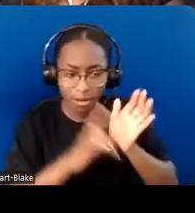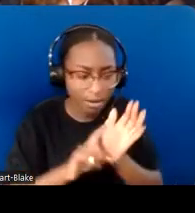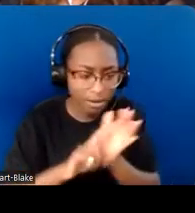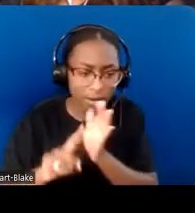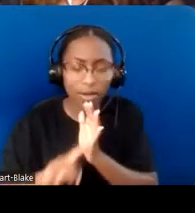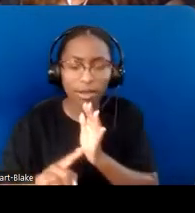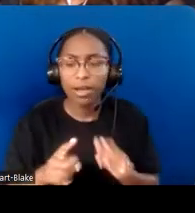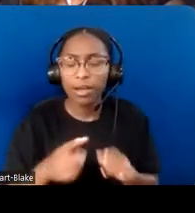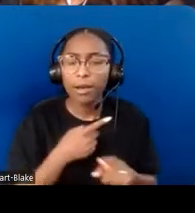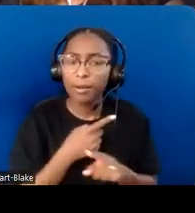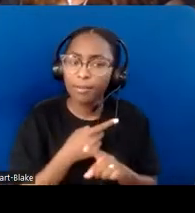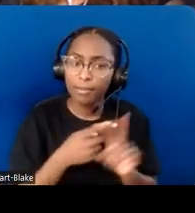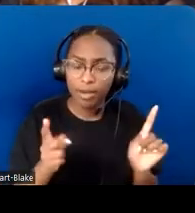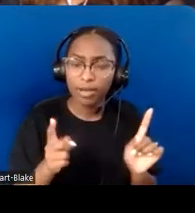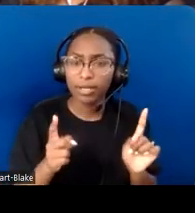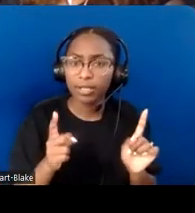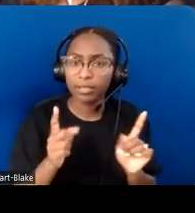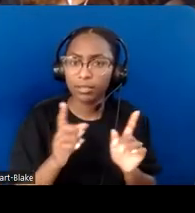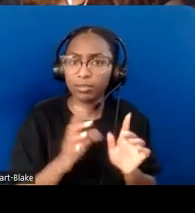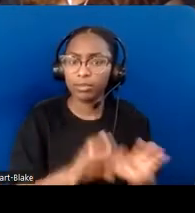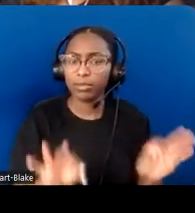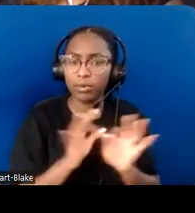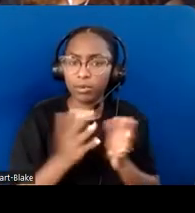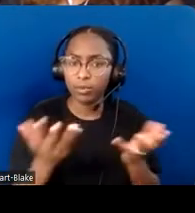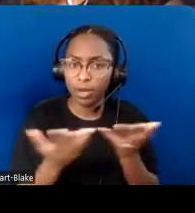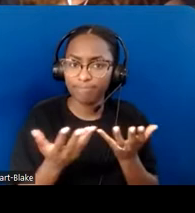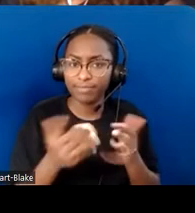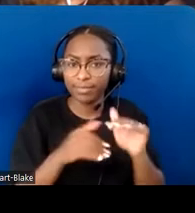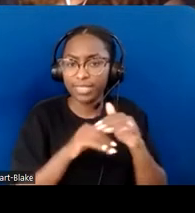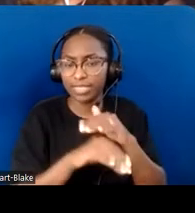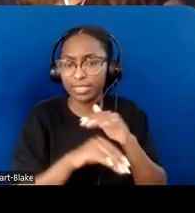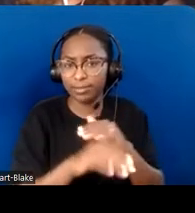accessibility features, and... if we don't have them, how does that impact a person?